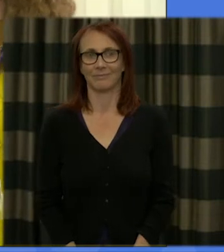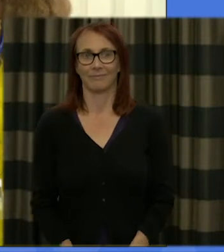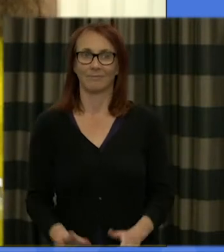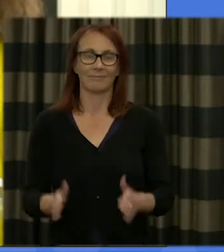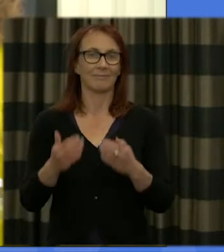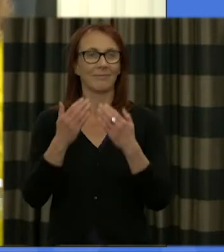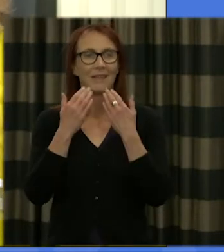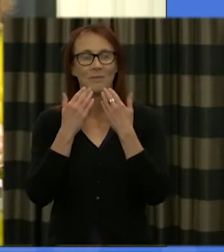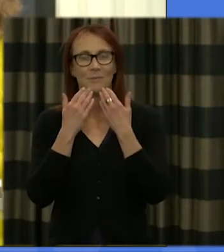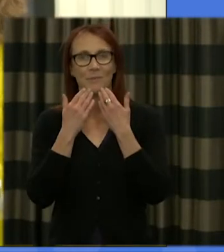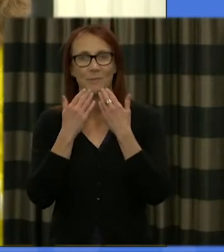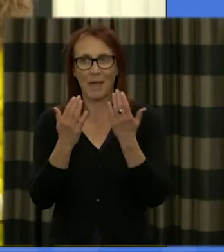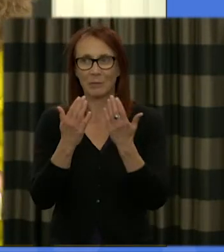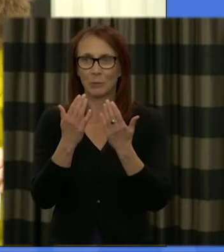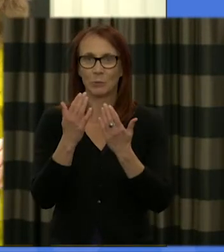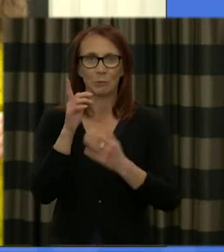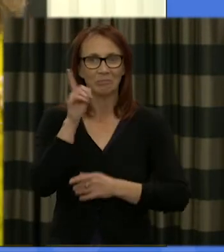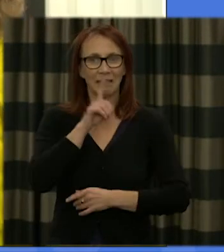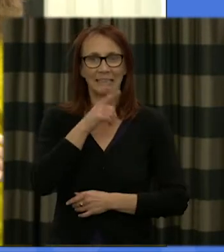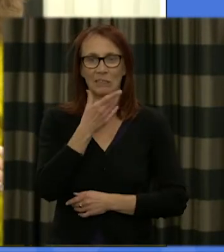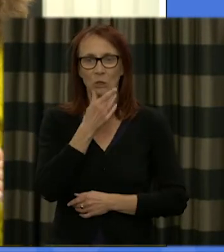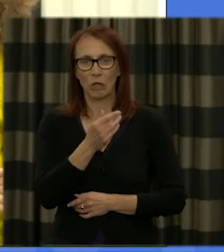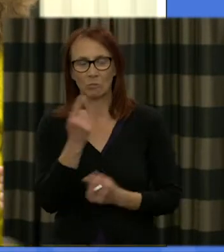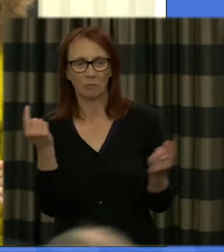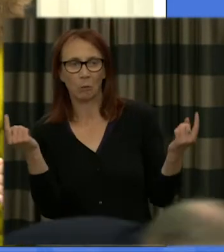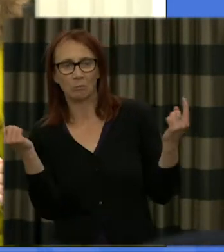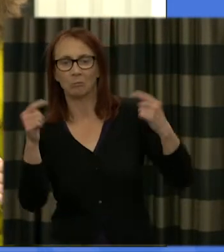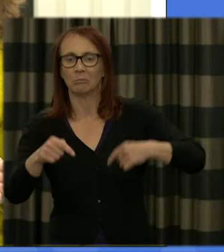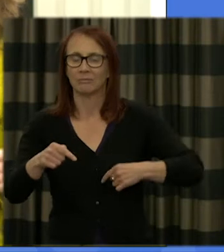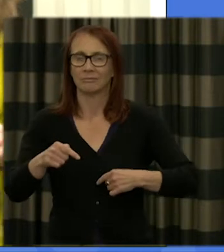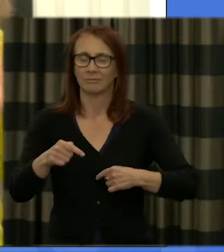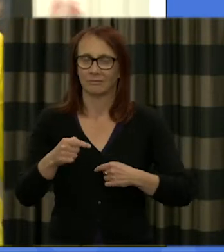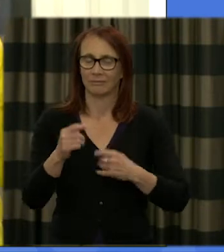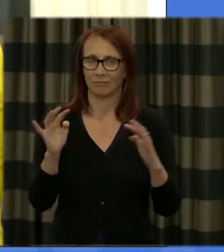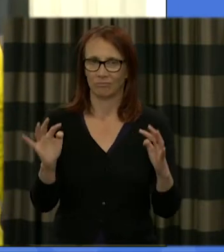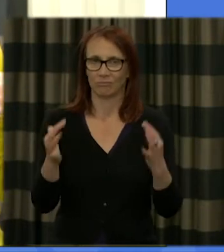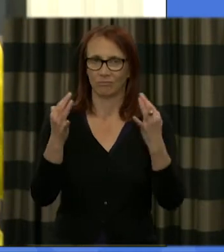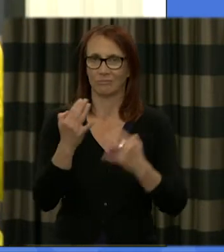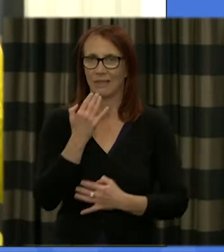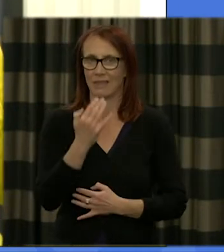ladies and gentlemen for coming back to order and I must apologize I forgot to